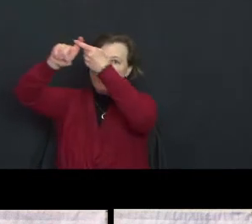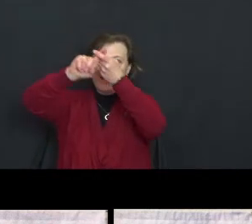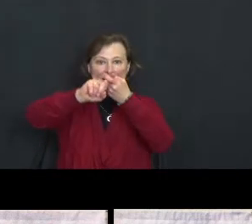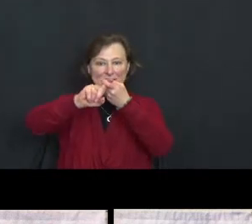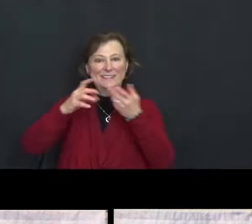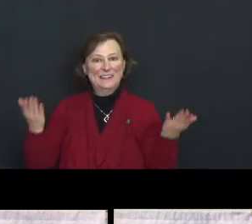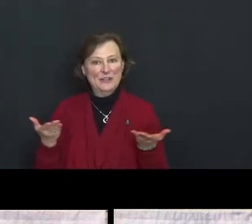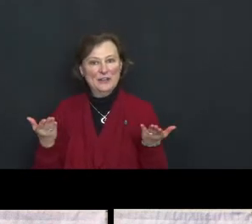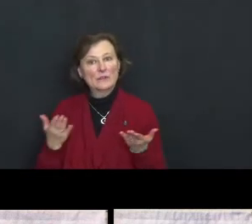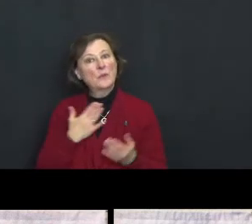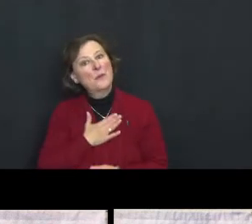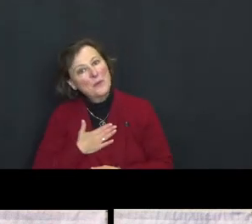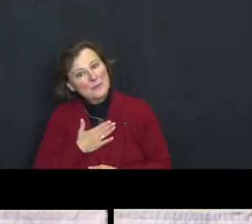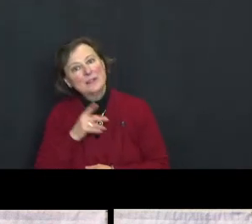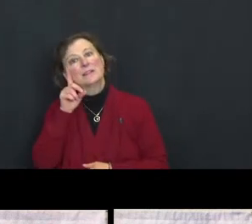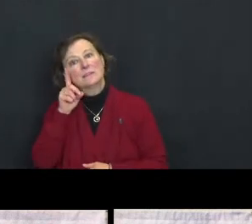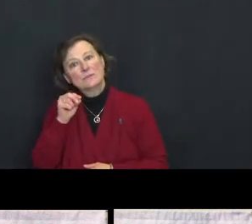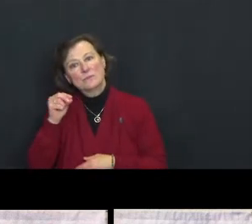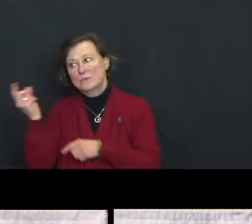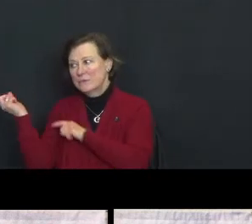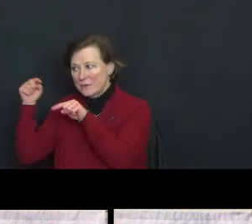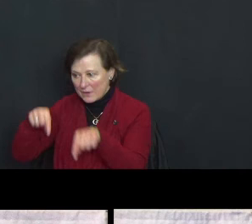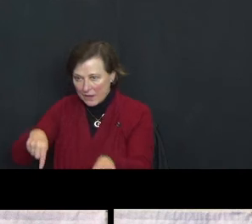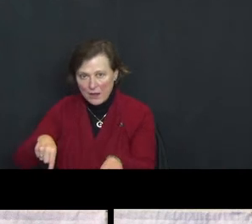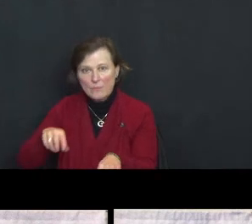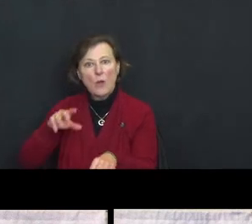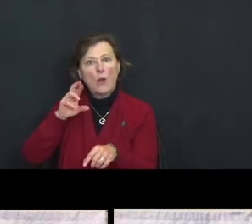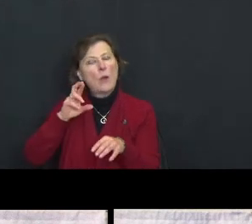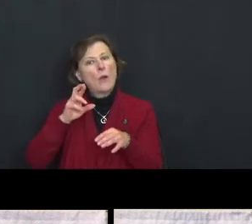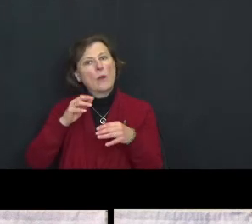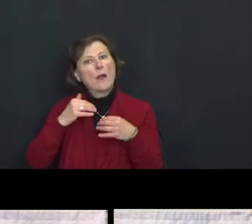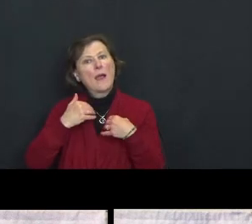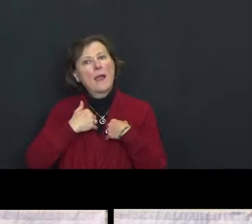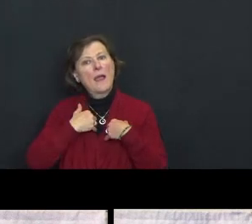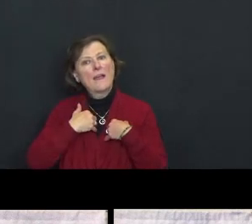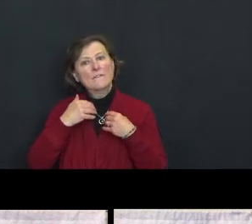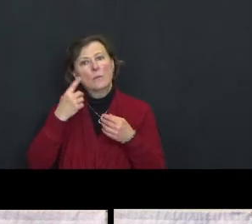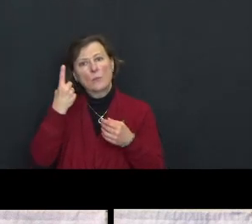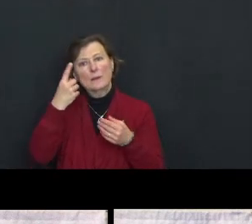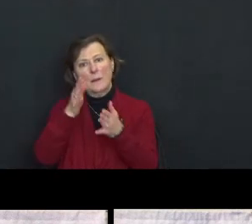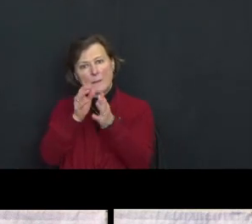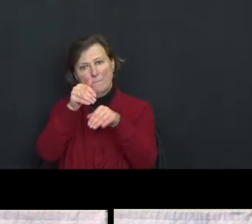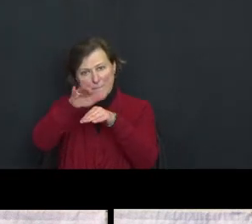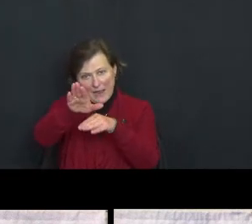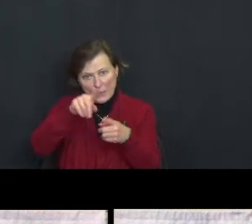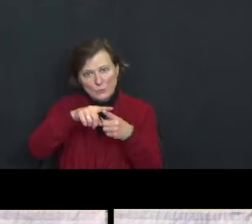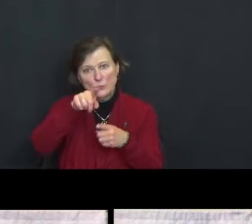So please do come in or have a prayer flag mailed to you so that you can create one to